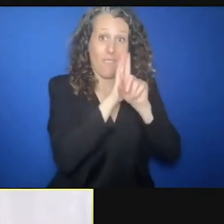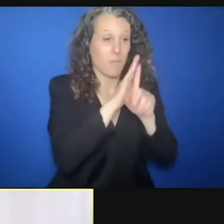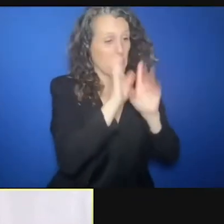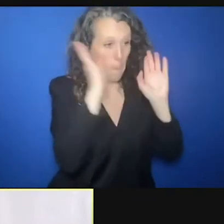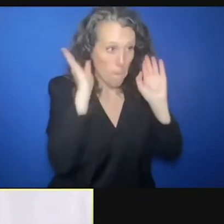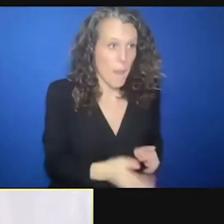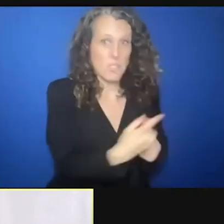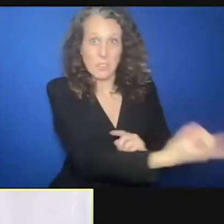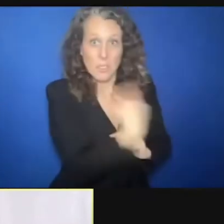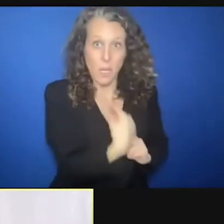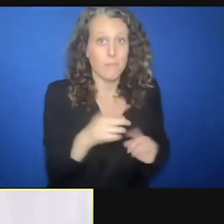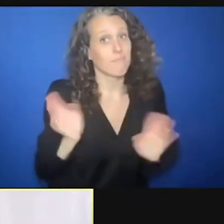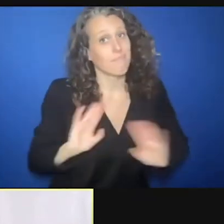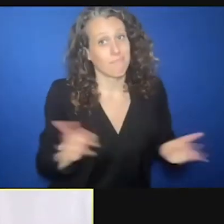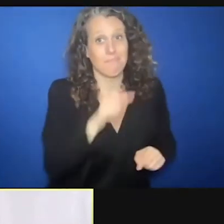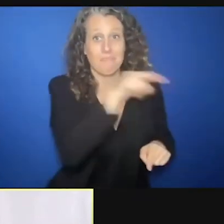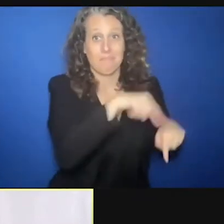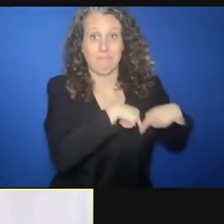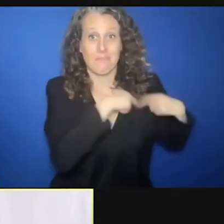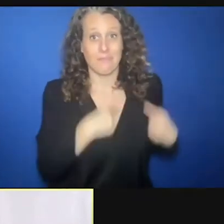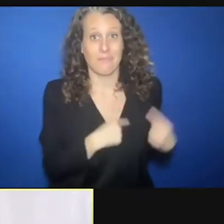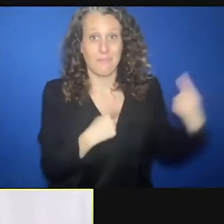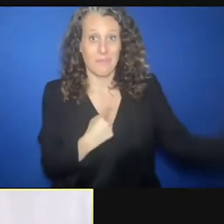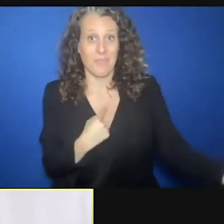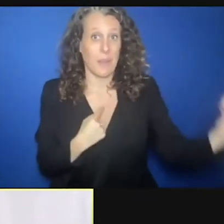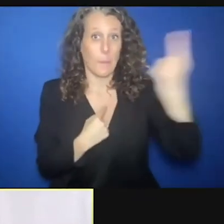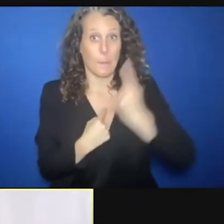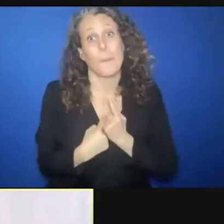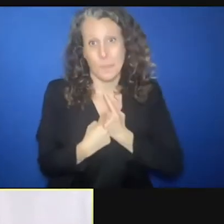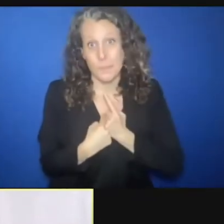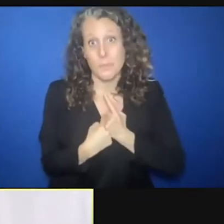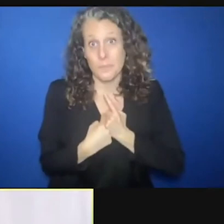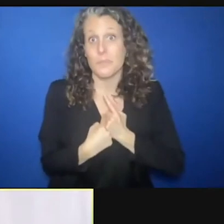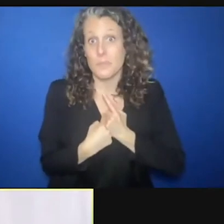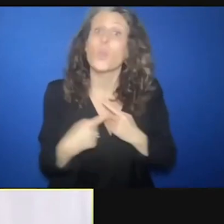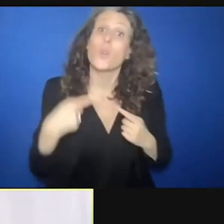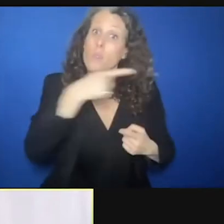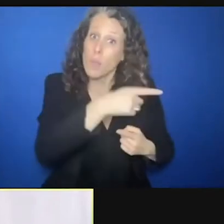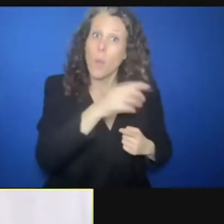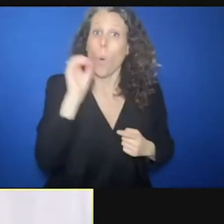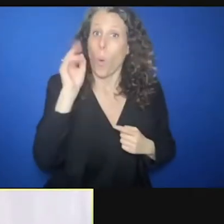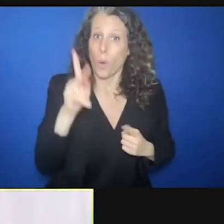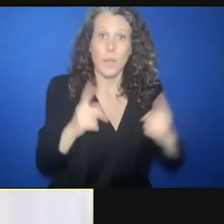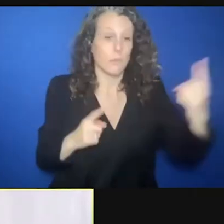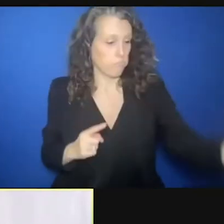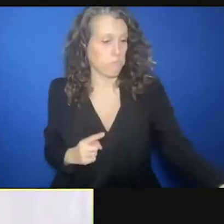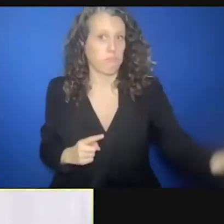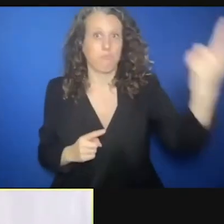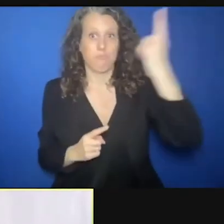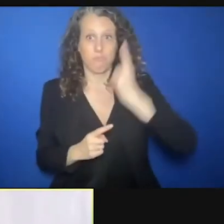decide to go through these therapeutic process and to spend time in the foundation to be protected